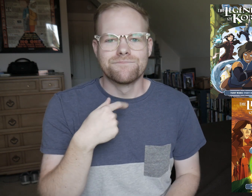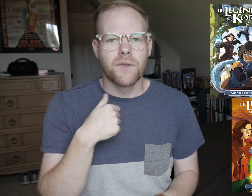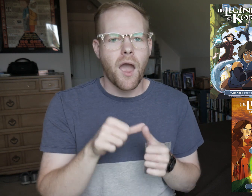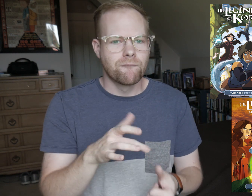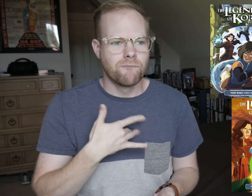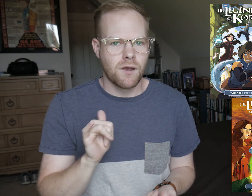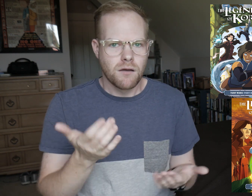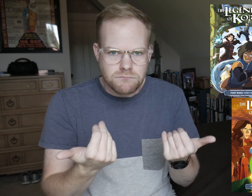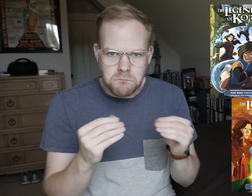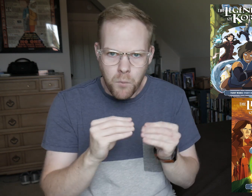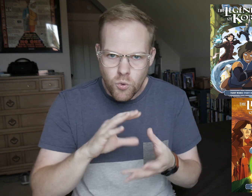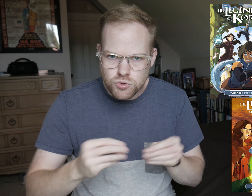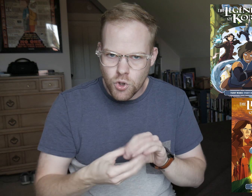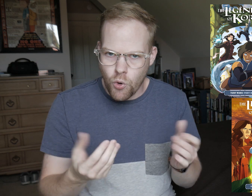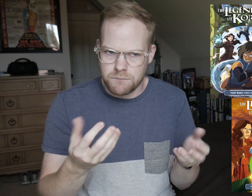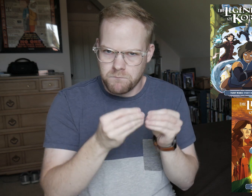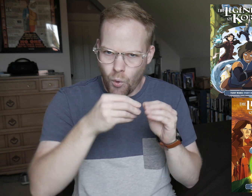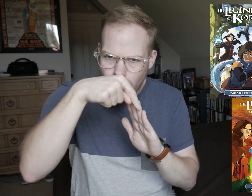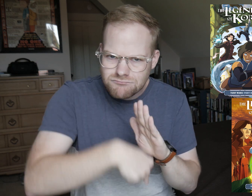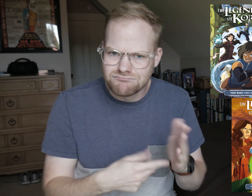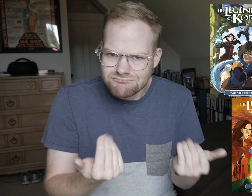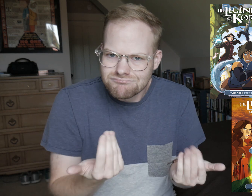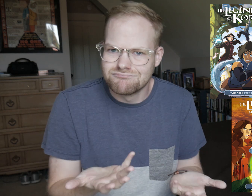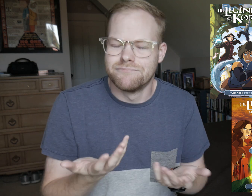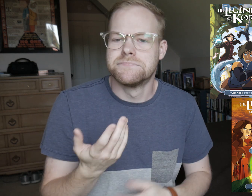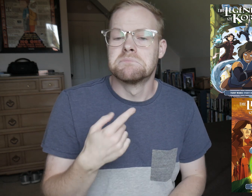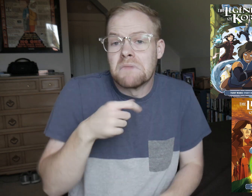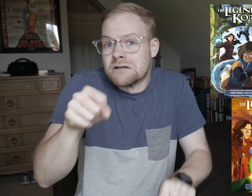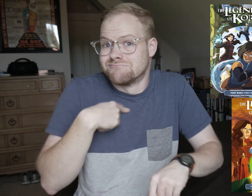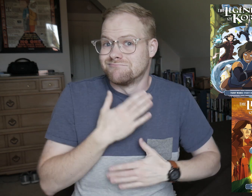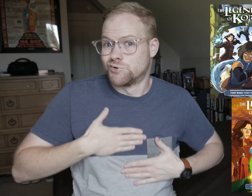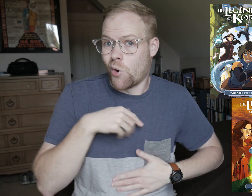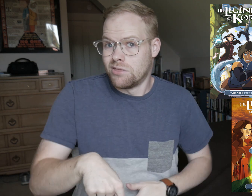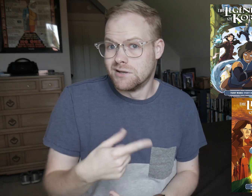I kept feeling like I wanted more story, more depth. I did enjoy this though!